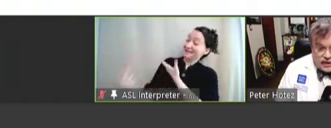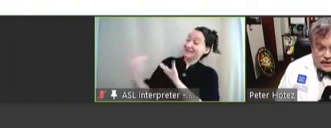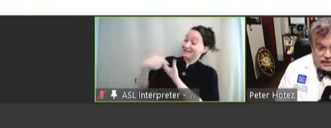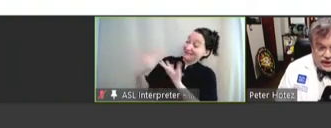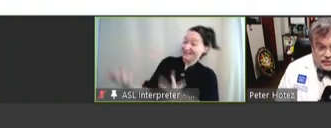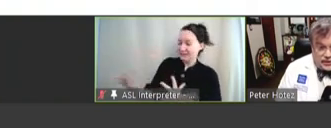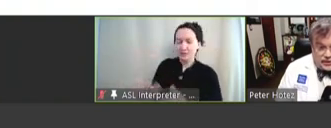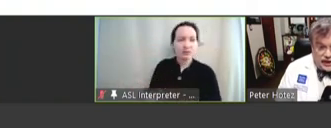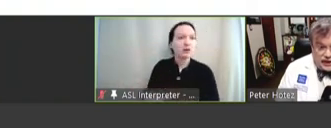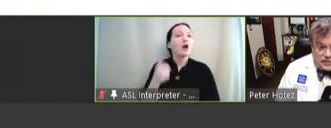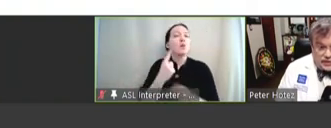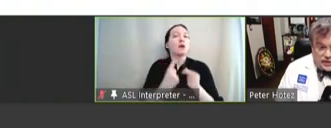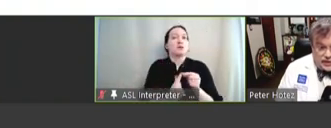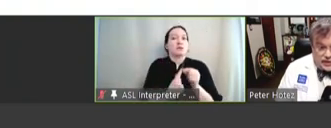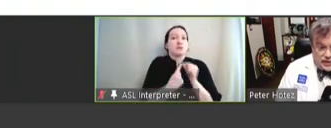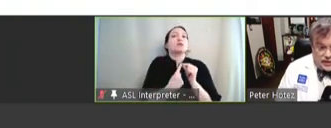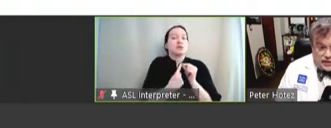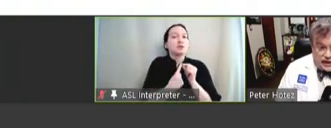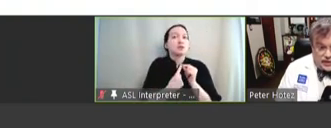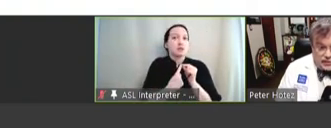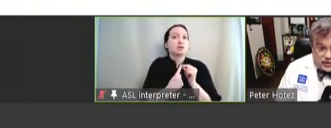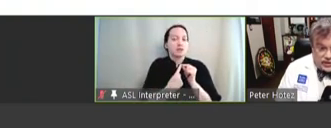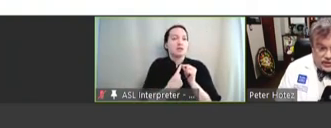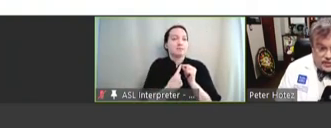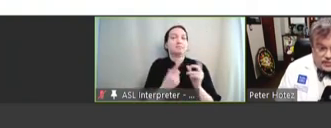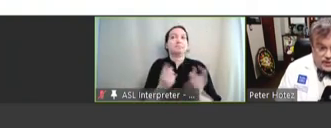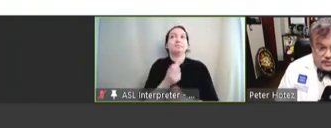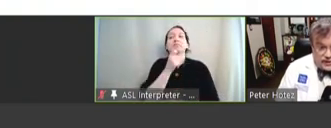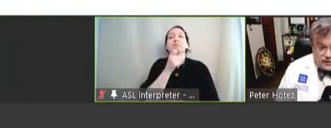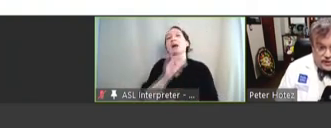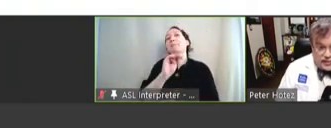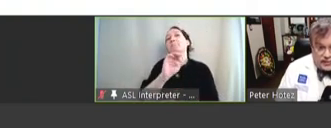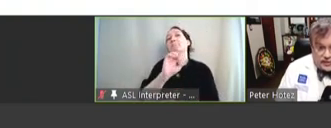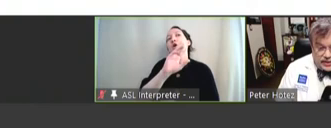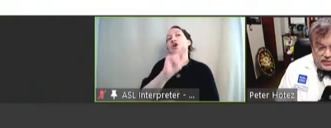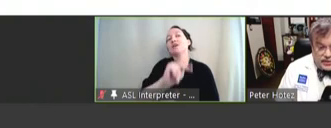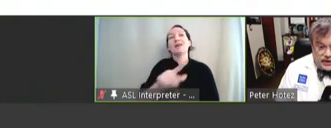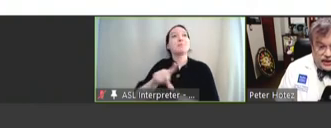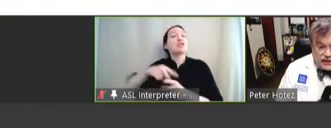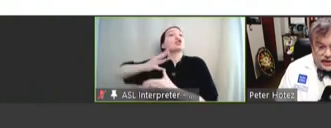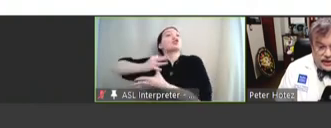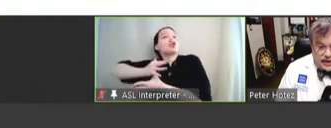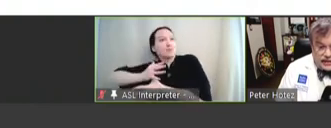One exception has been not Merck and Company, but the German Merck, Merck AGAA,